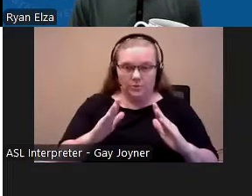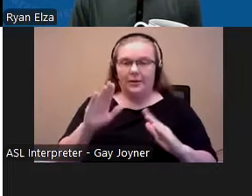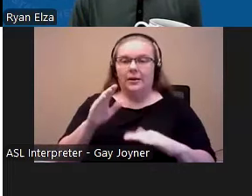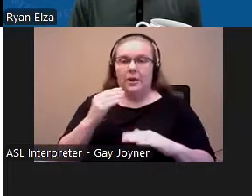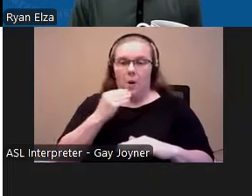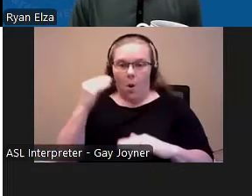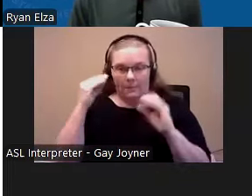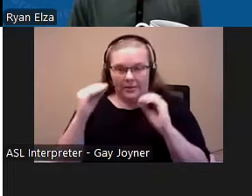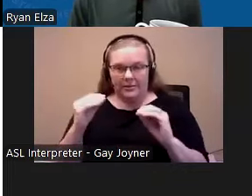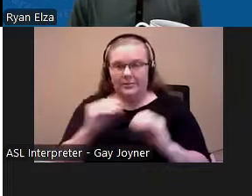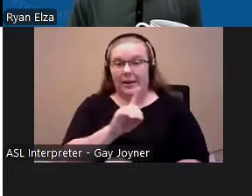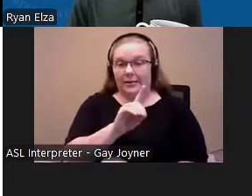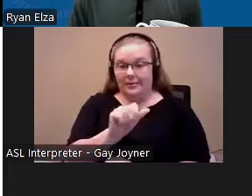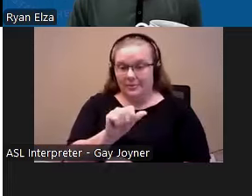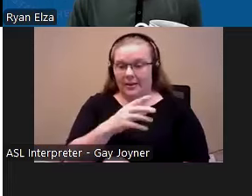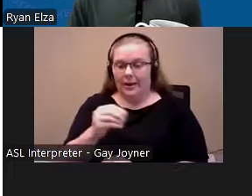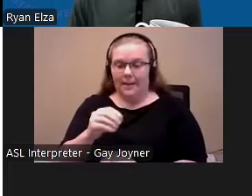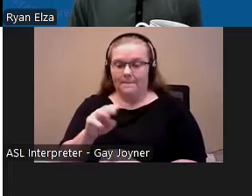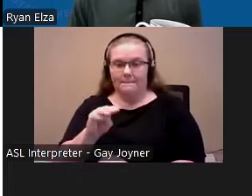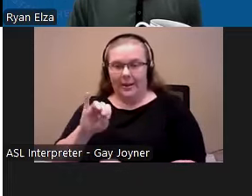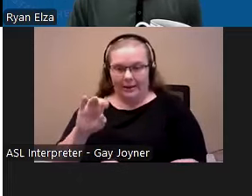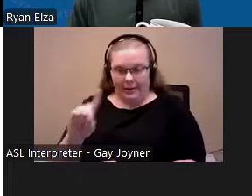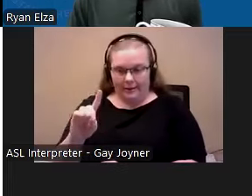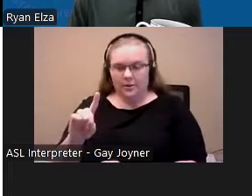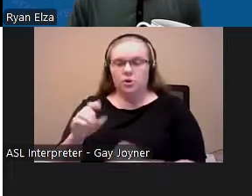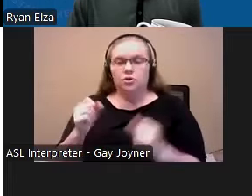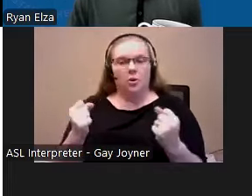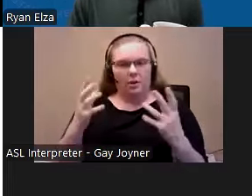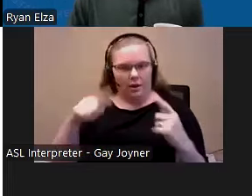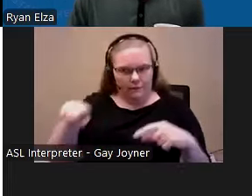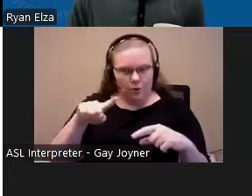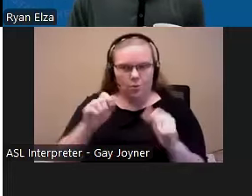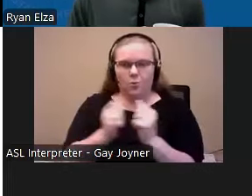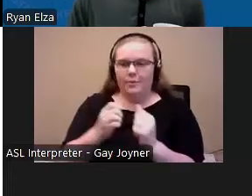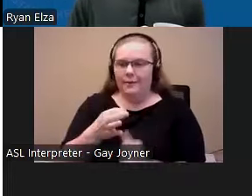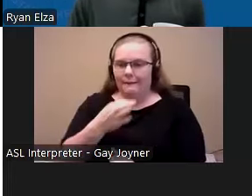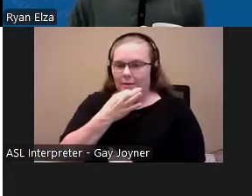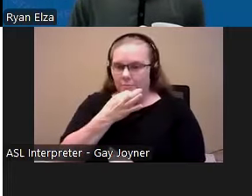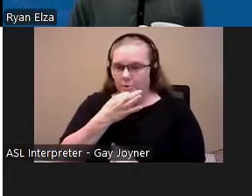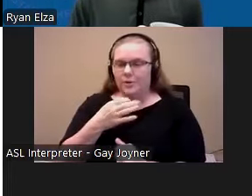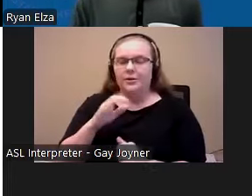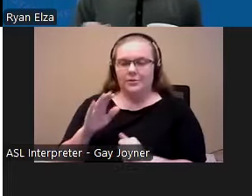and Medicaid. Excited to have you all and your expertise with us. Next slide.